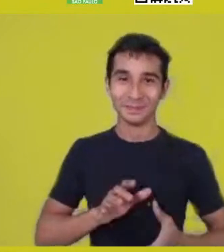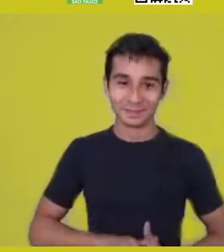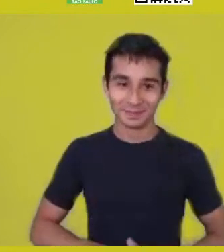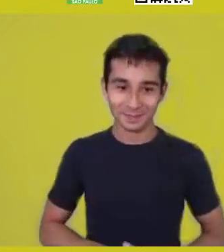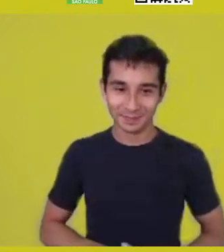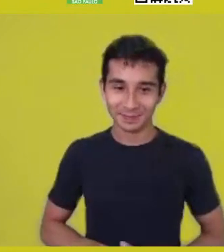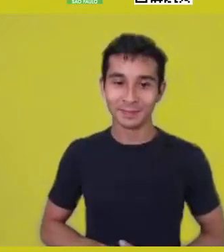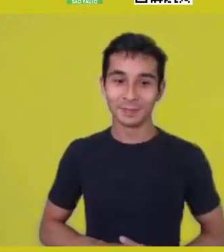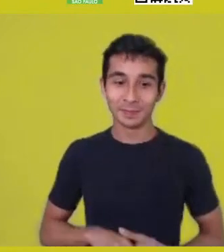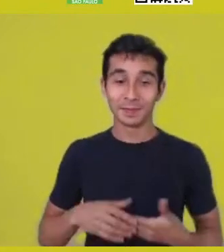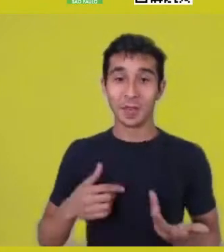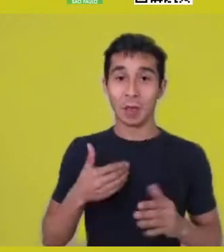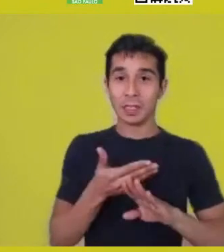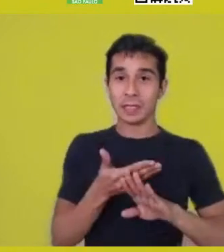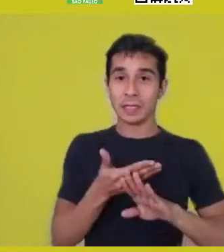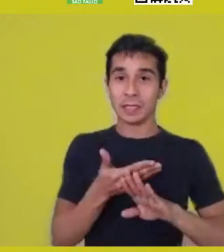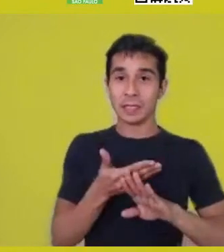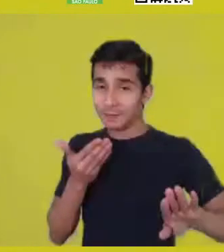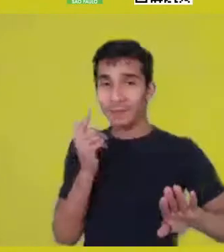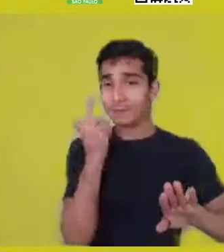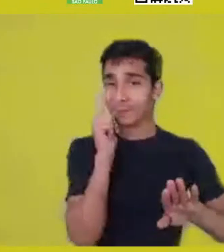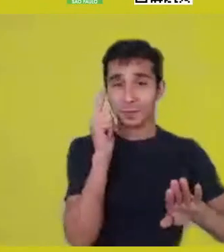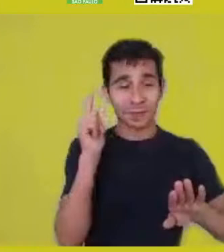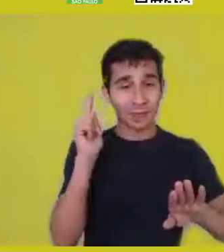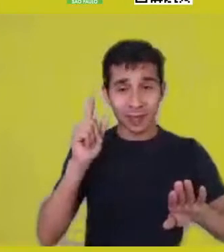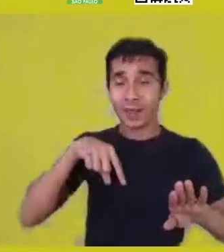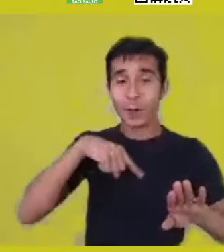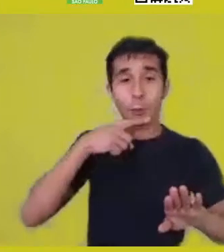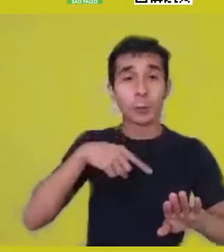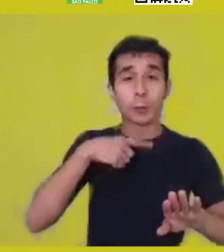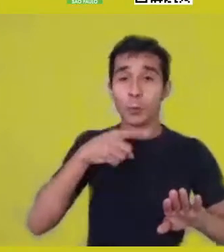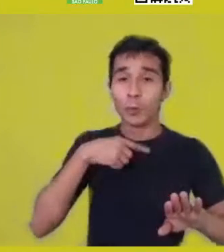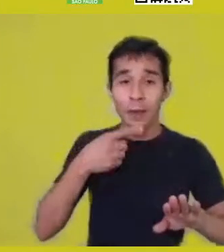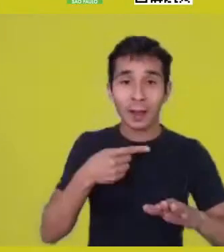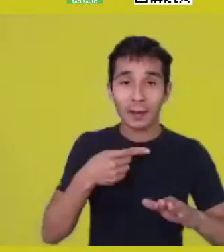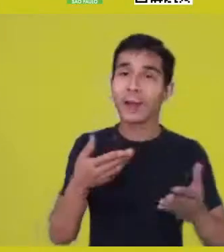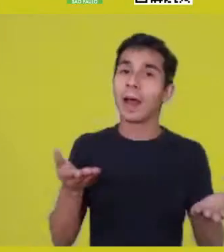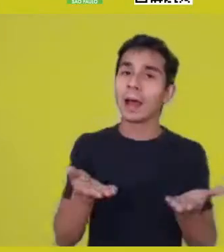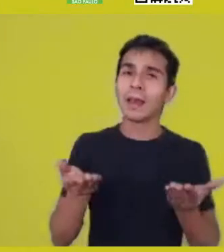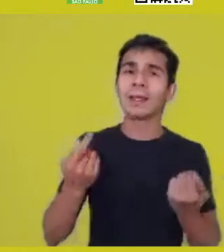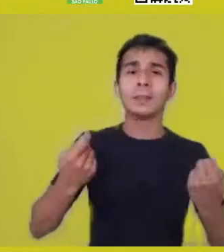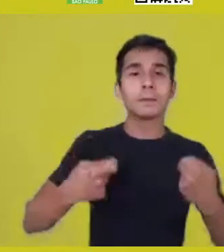of a communion, so oftentimes, questioning this place of autonomy